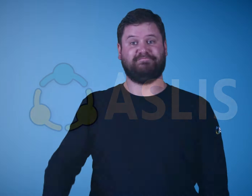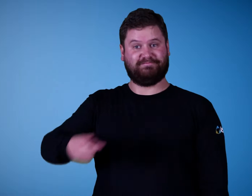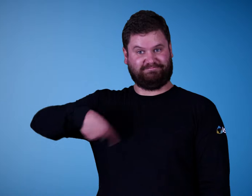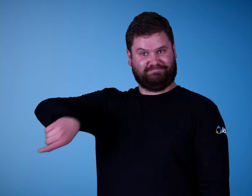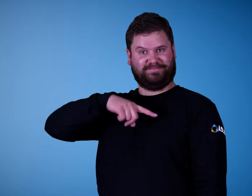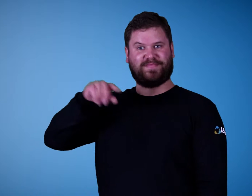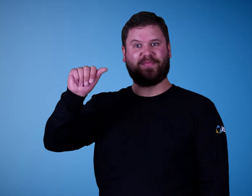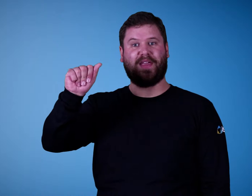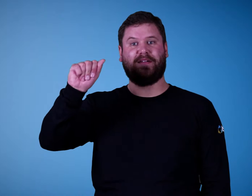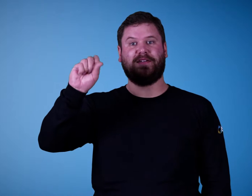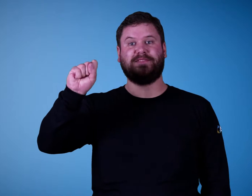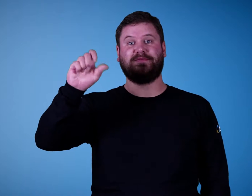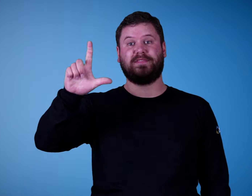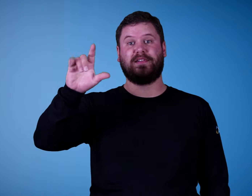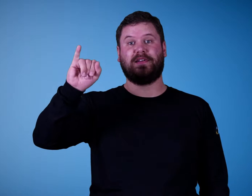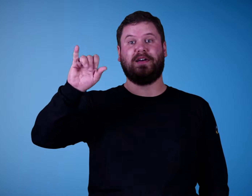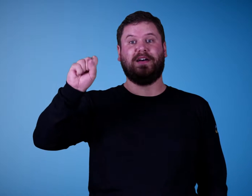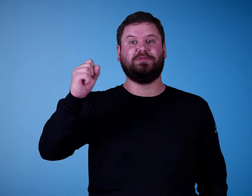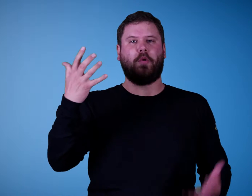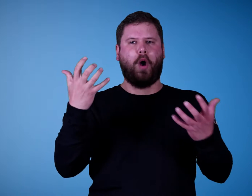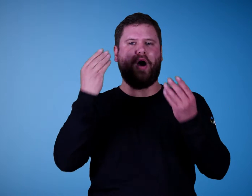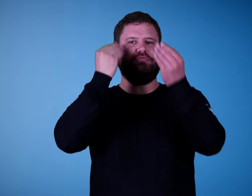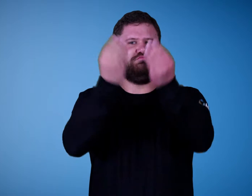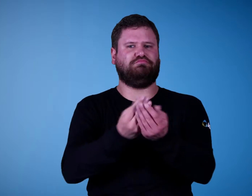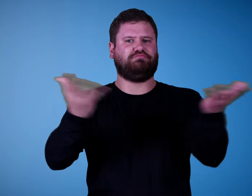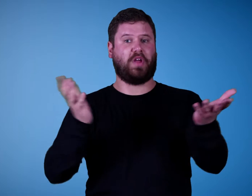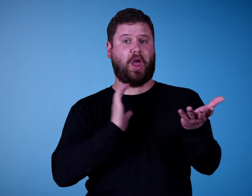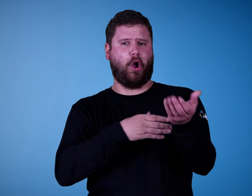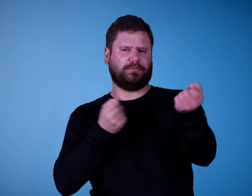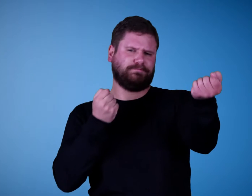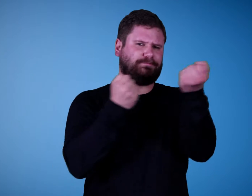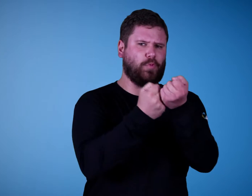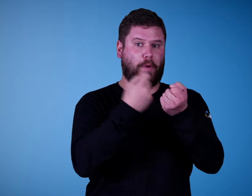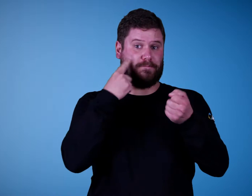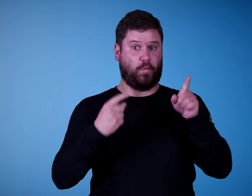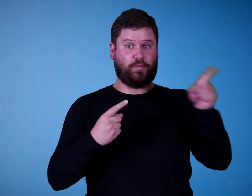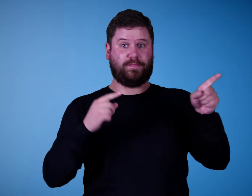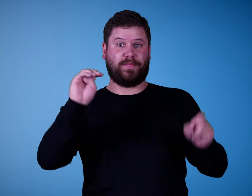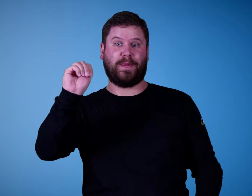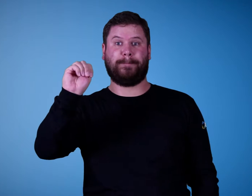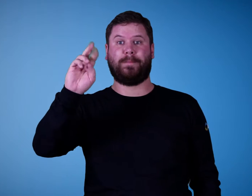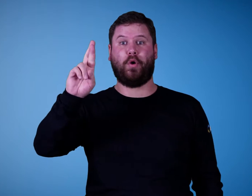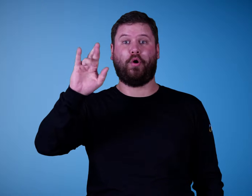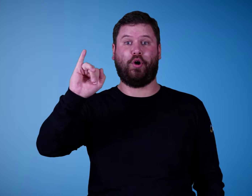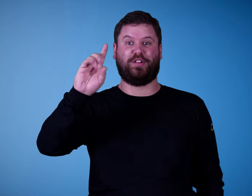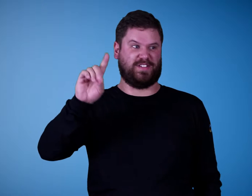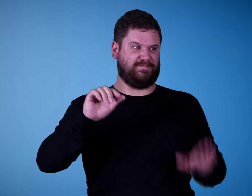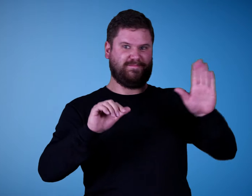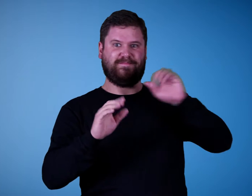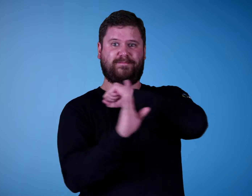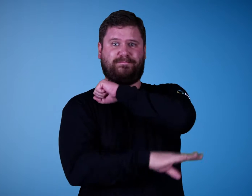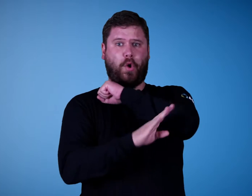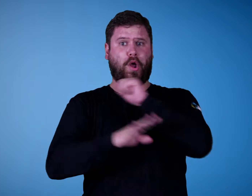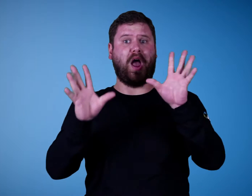We at ASLIS want to inform you of our support for the MRID's fall conference.